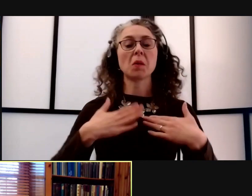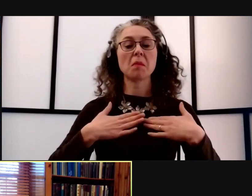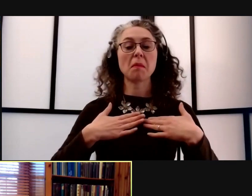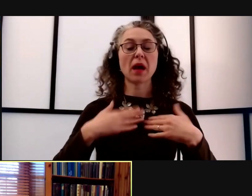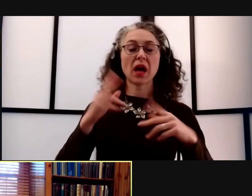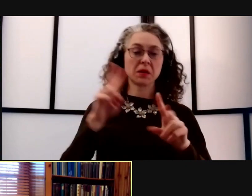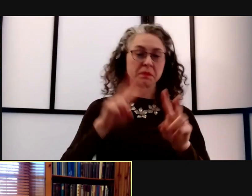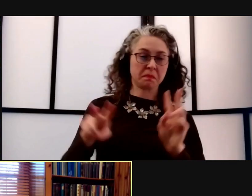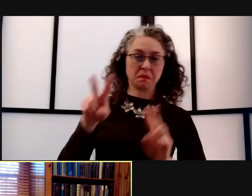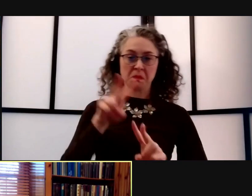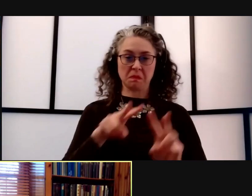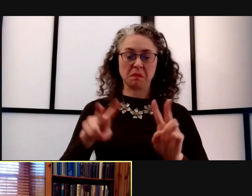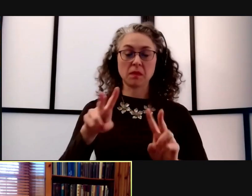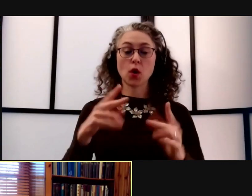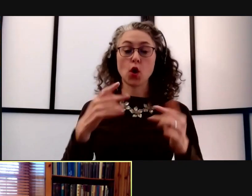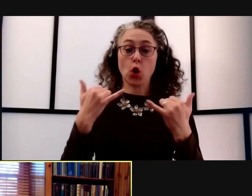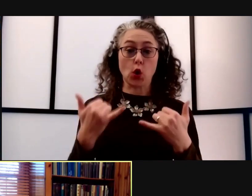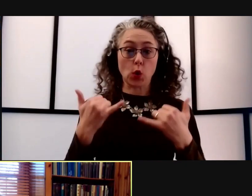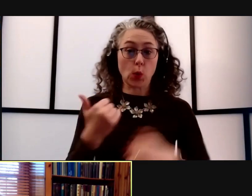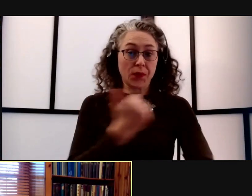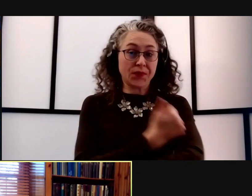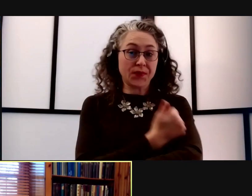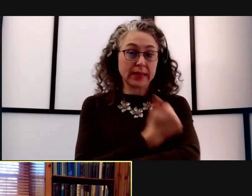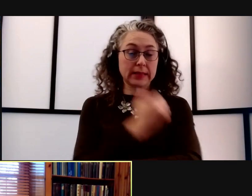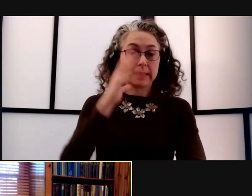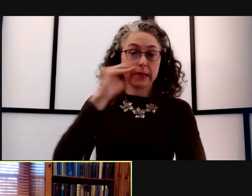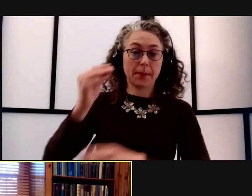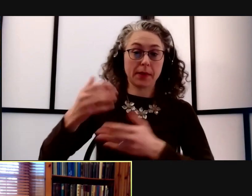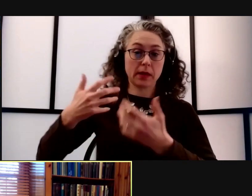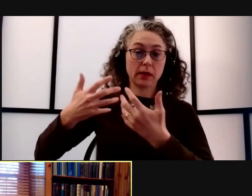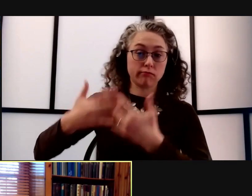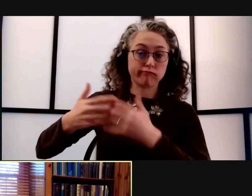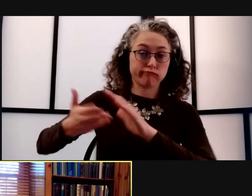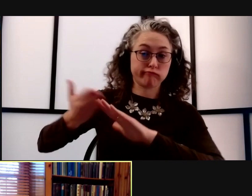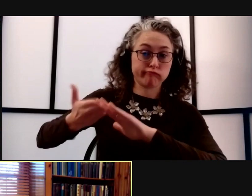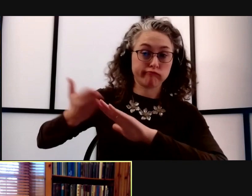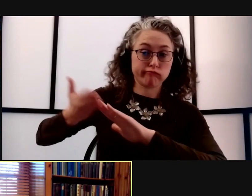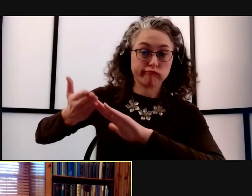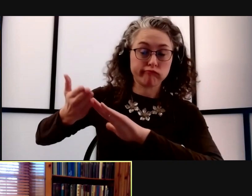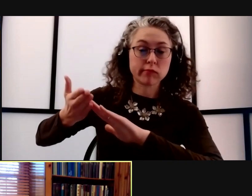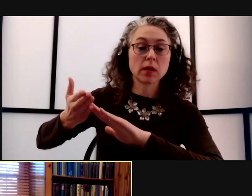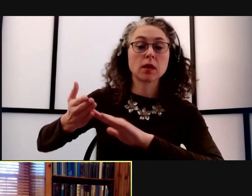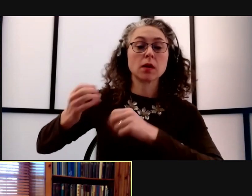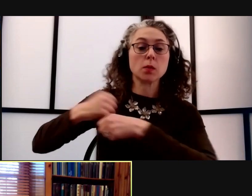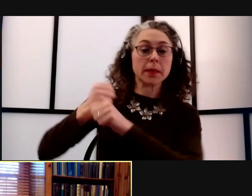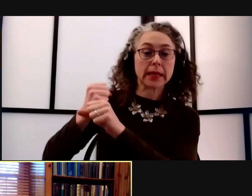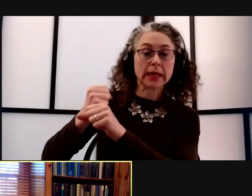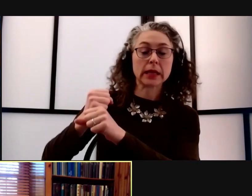is the current vaccine manufacturers have solved a lot of their supply chain challenges and they've ramped up,